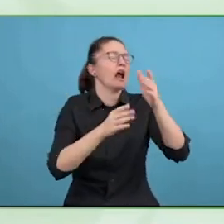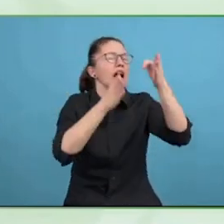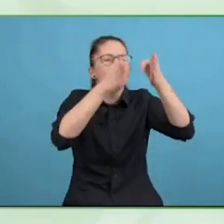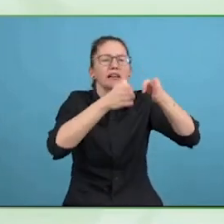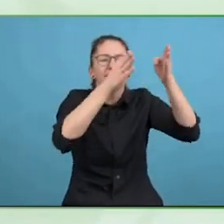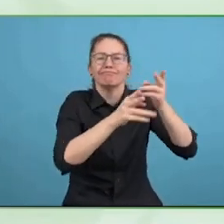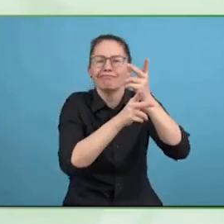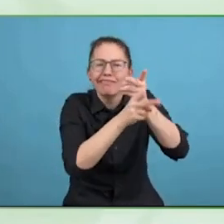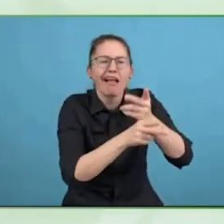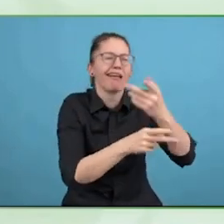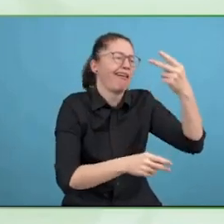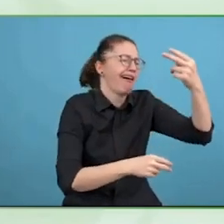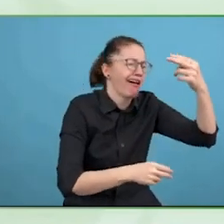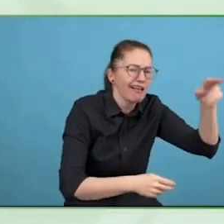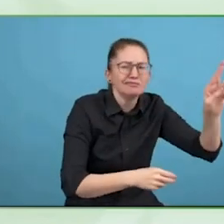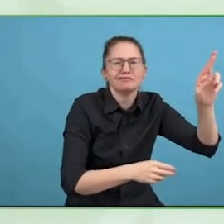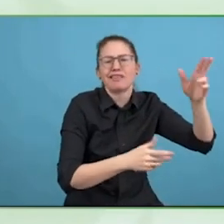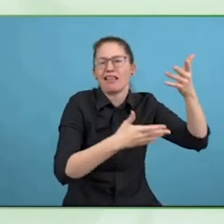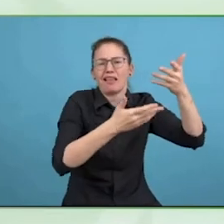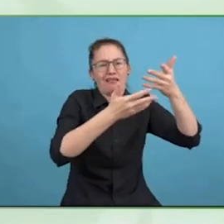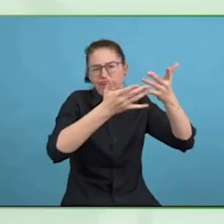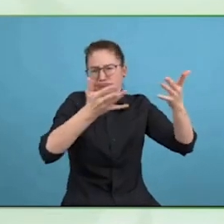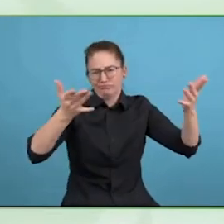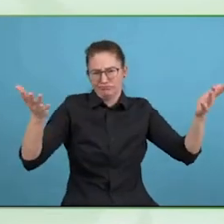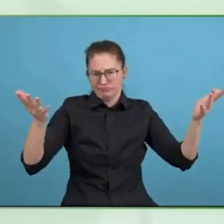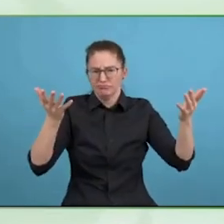sections because another reason that we did this is there has